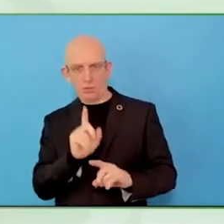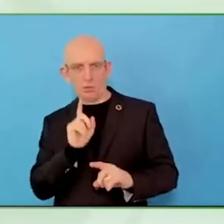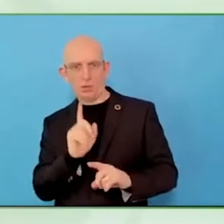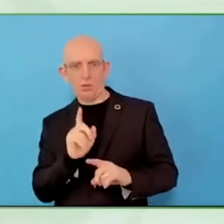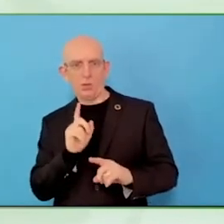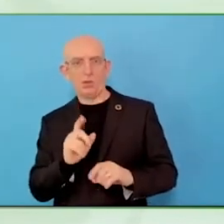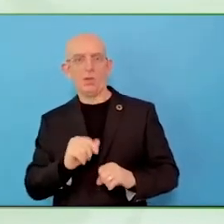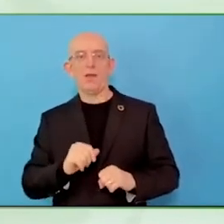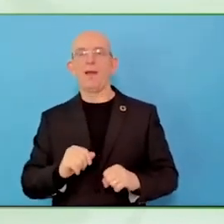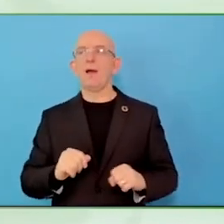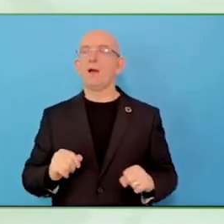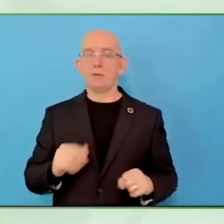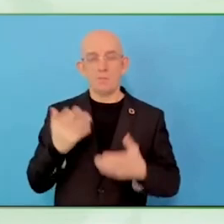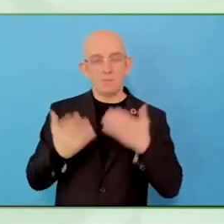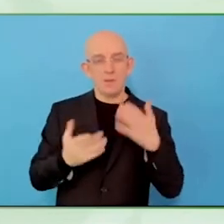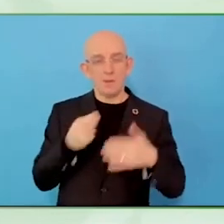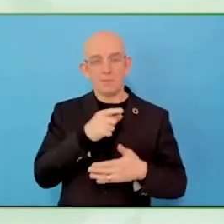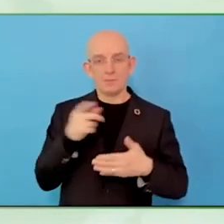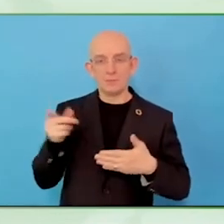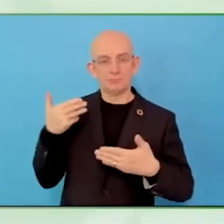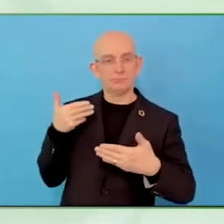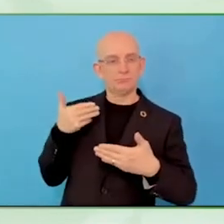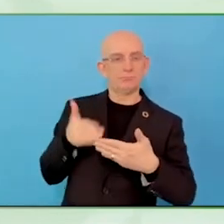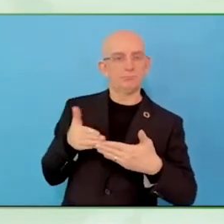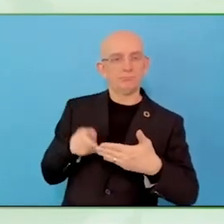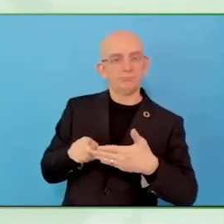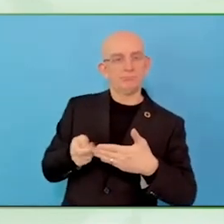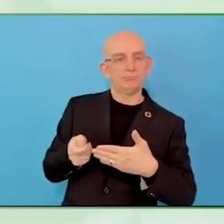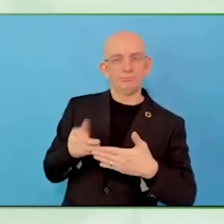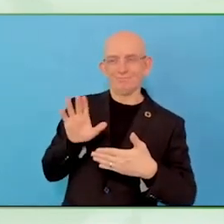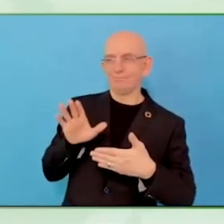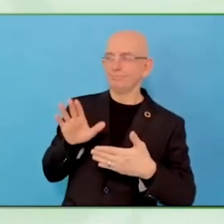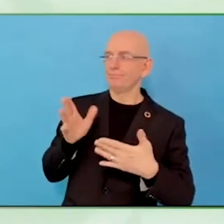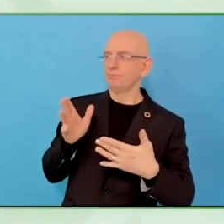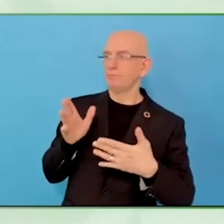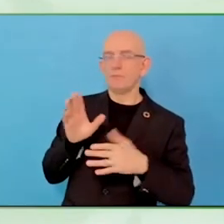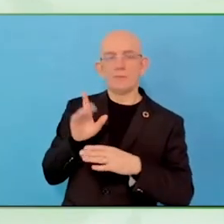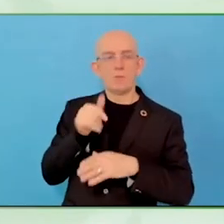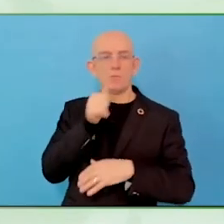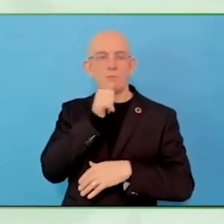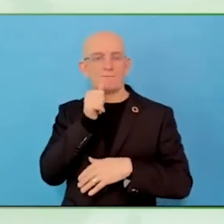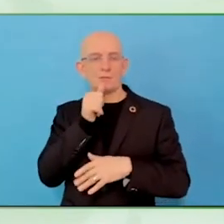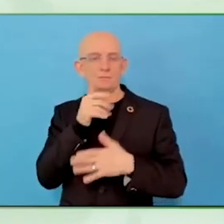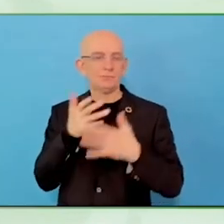Accessibility. If you will learn more about psychosocial accessibility of the